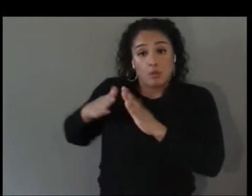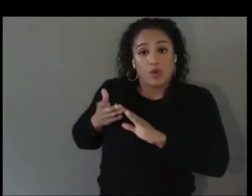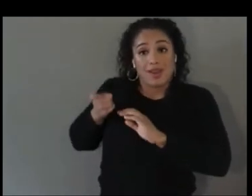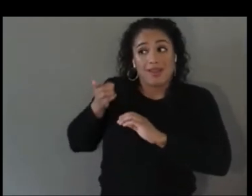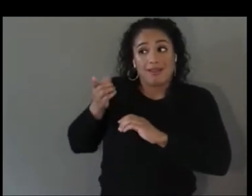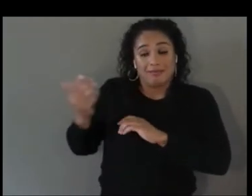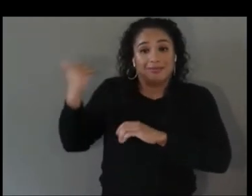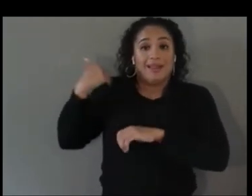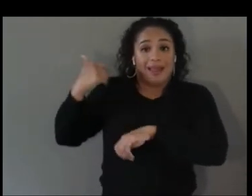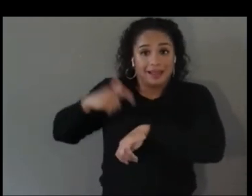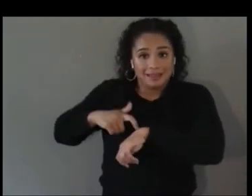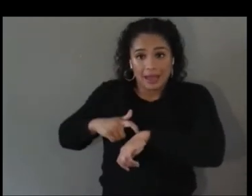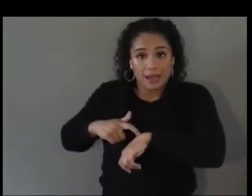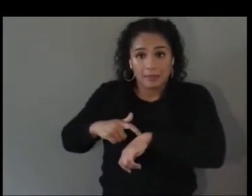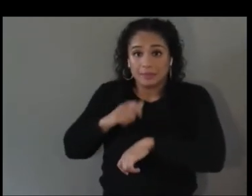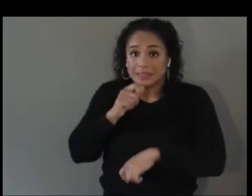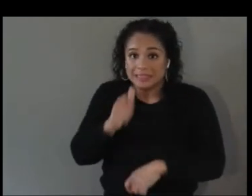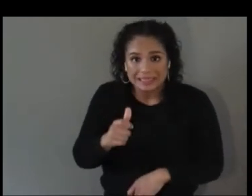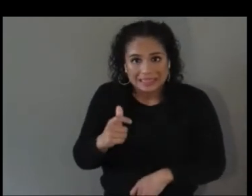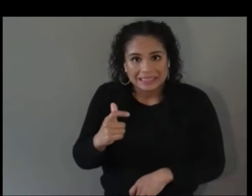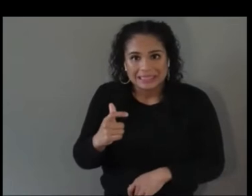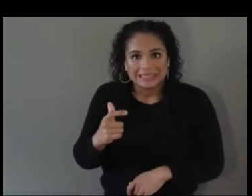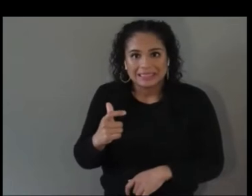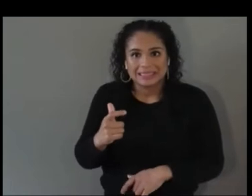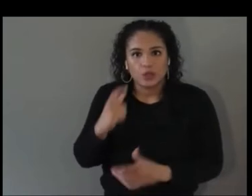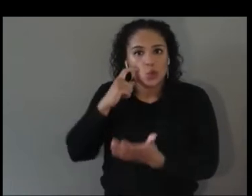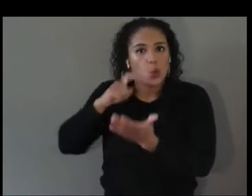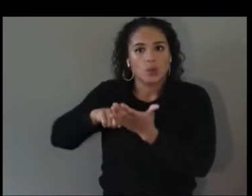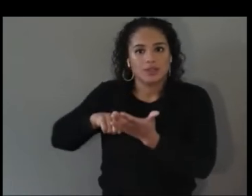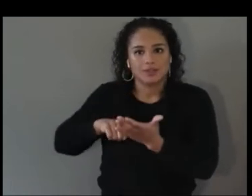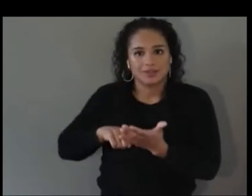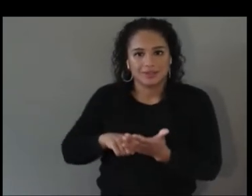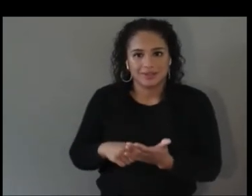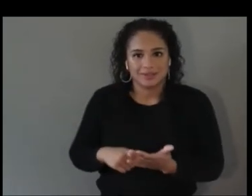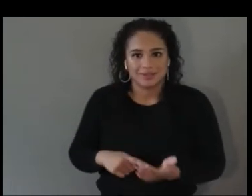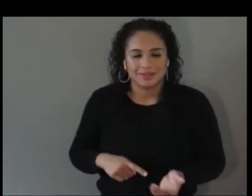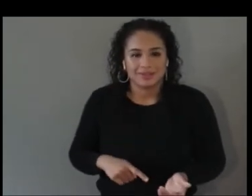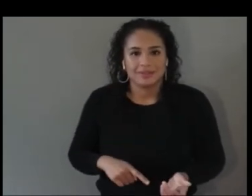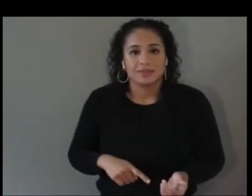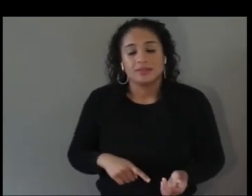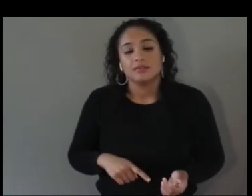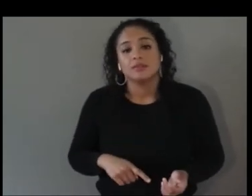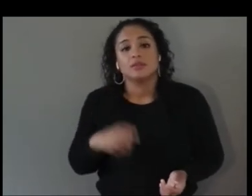because they weren't thinking outside of the box. We created a system where it's only under